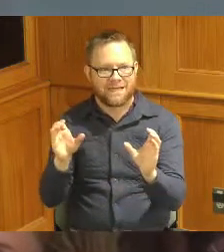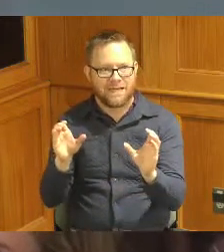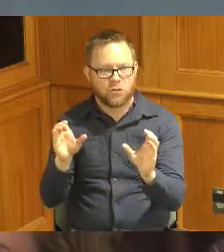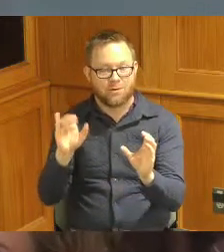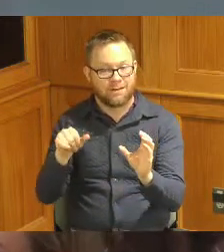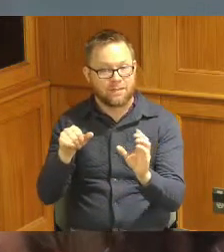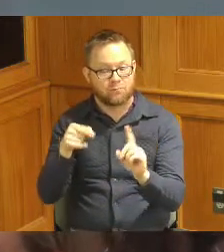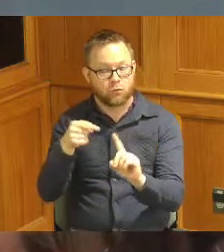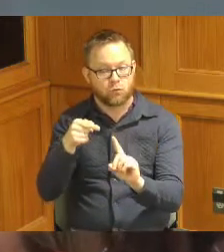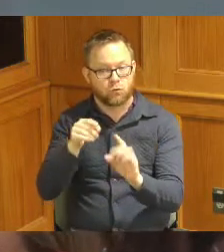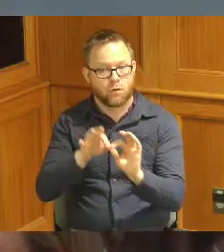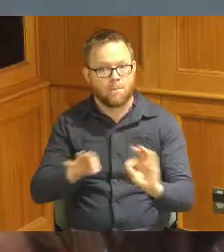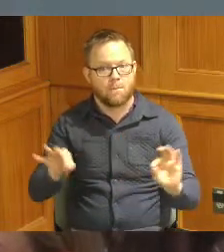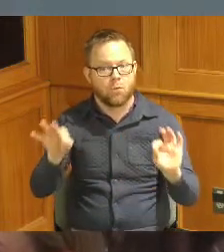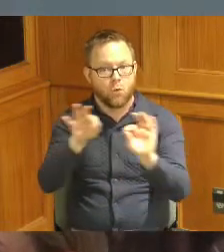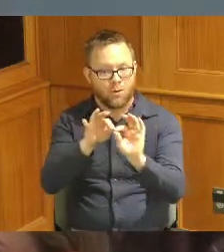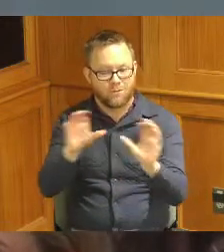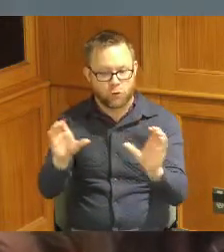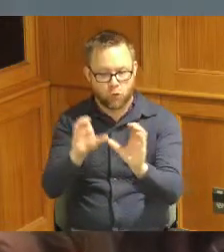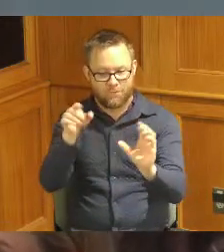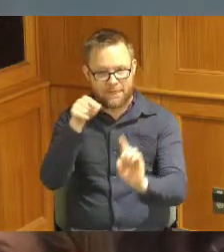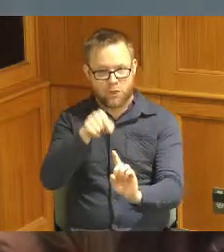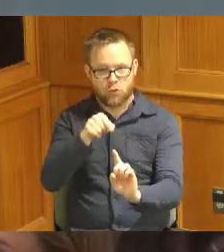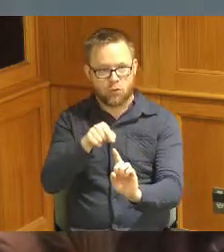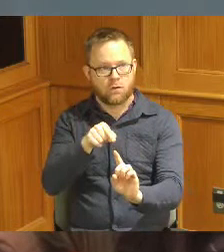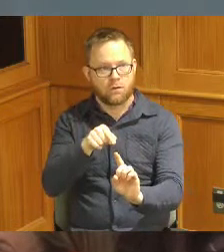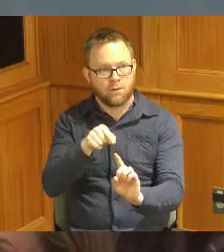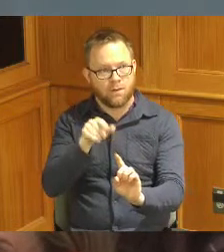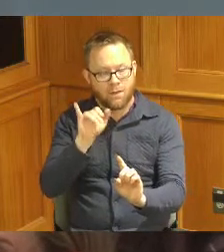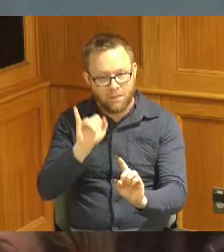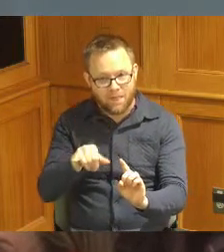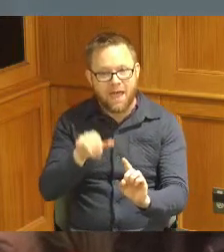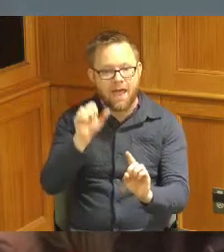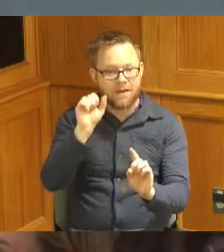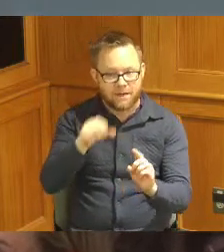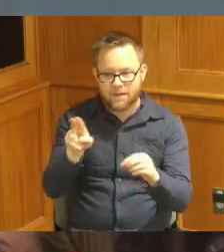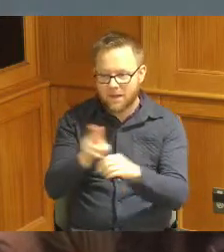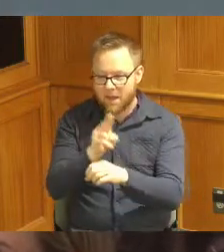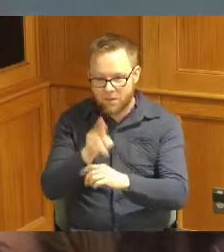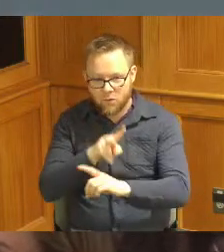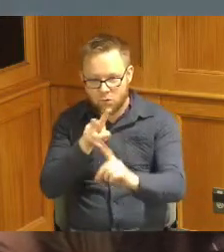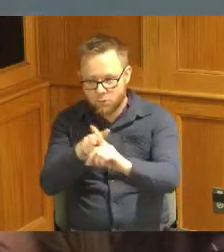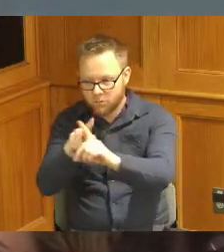for those individuals because that becomes a portable credential it's their first step into